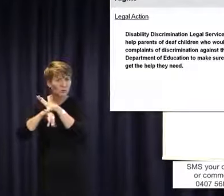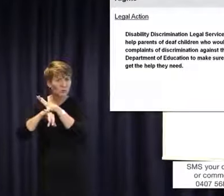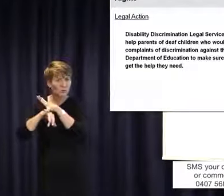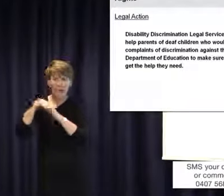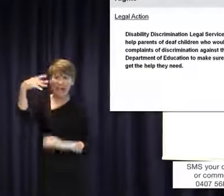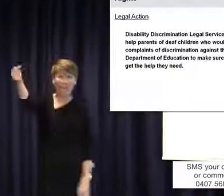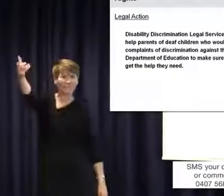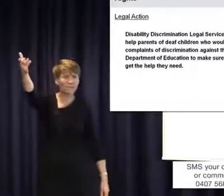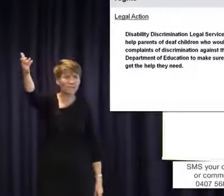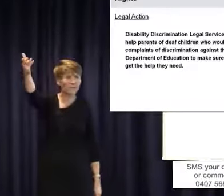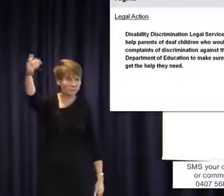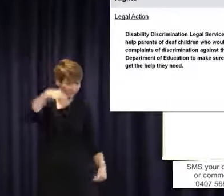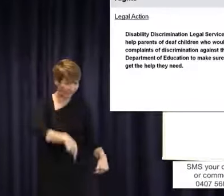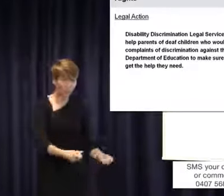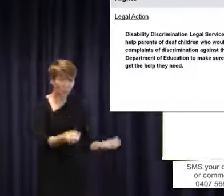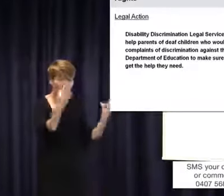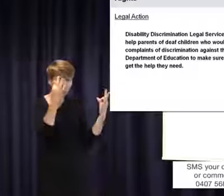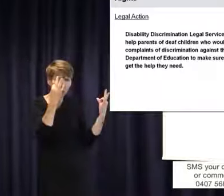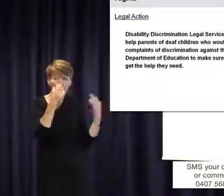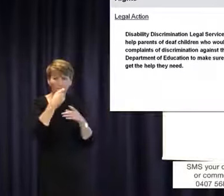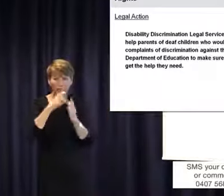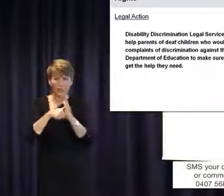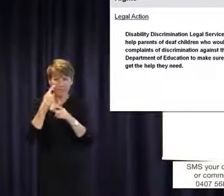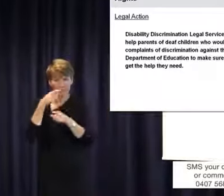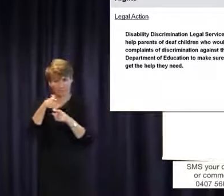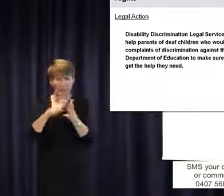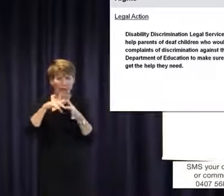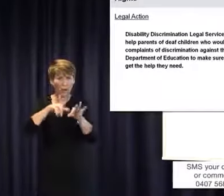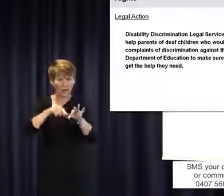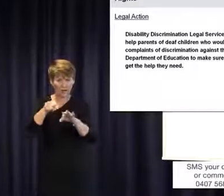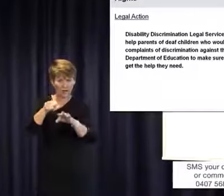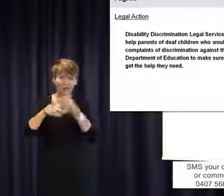face on TV a few times lately because of a fire, but pretty well much that is it. We